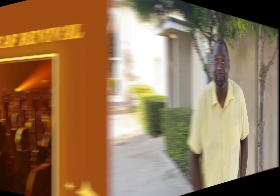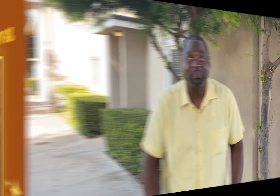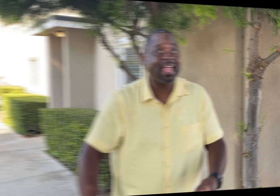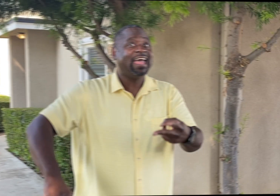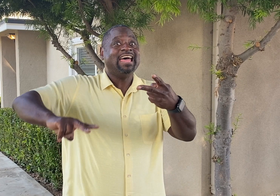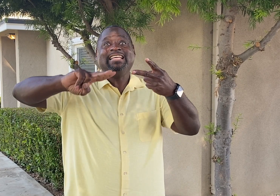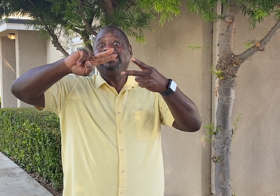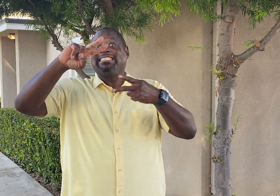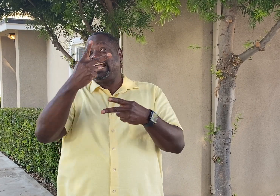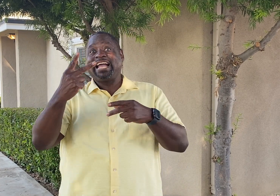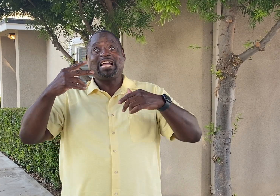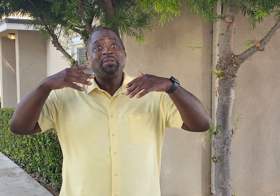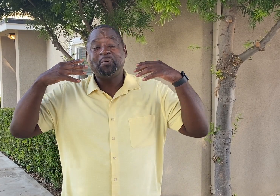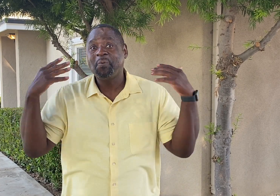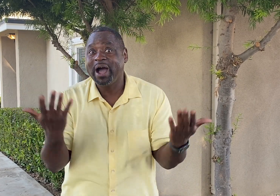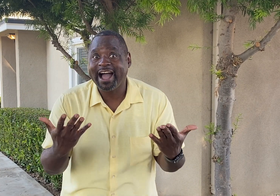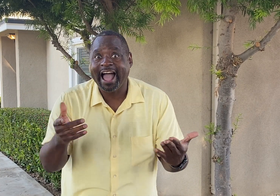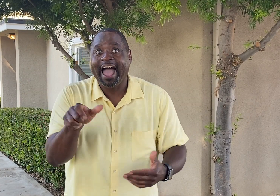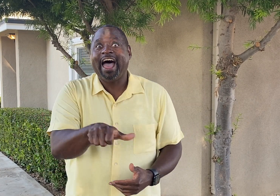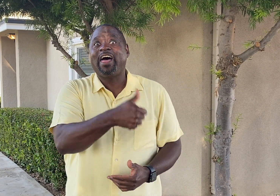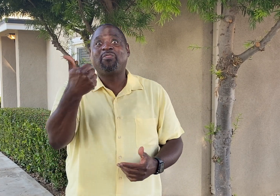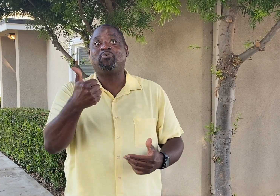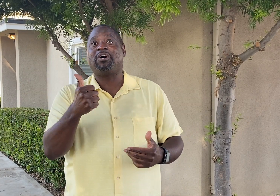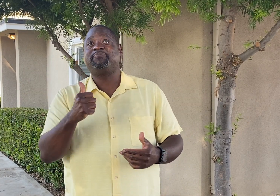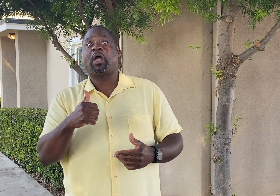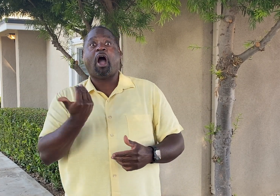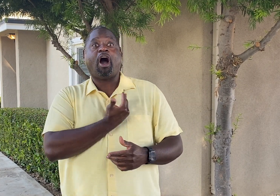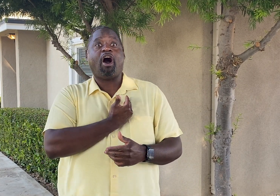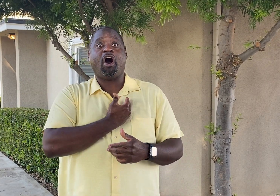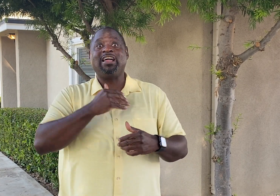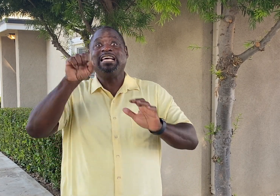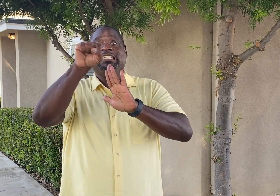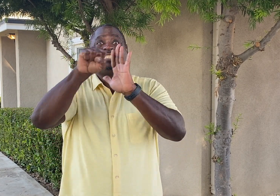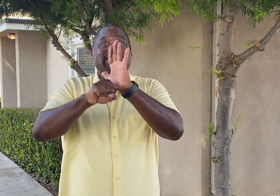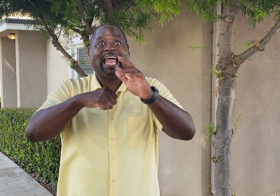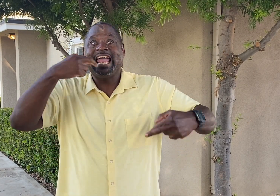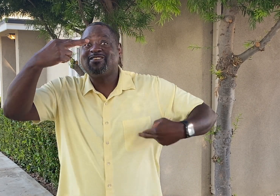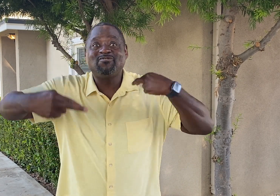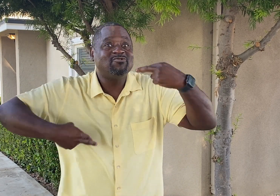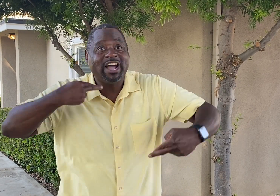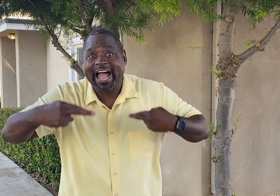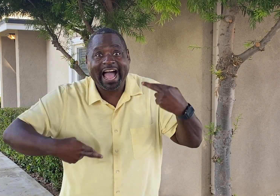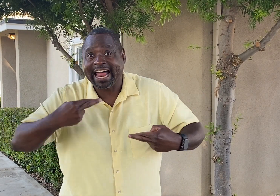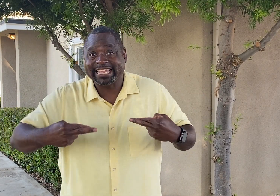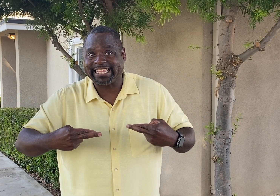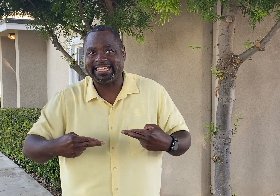Secondly, our next event that we will host is the State Rally!